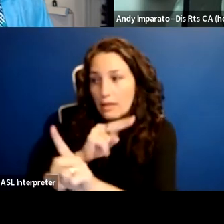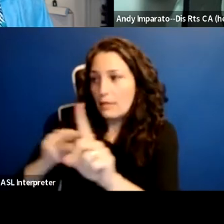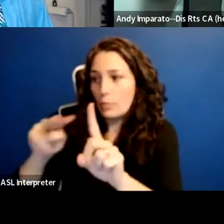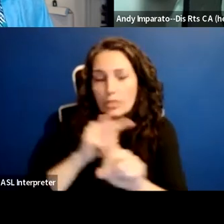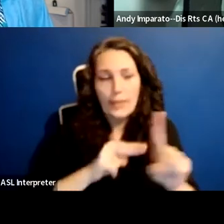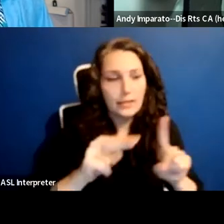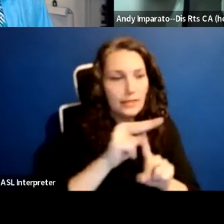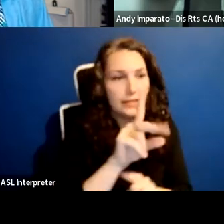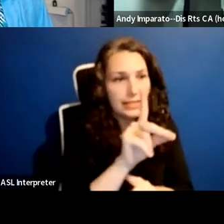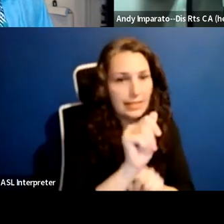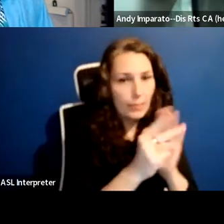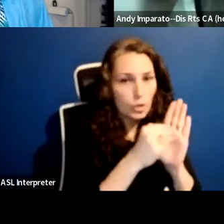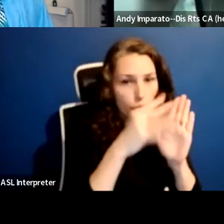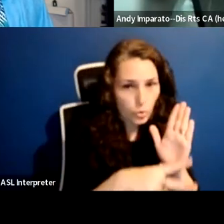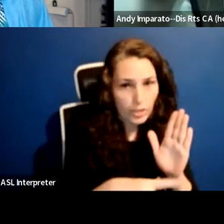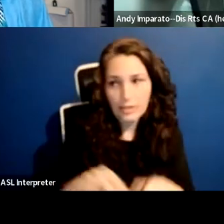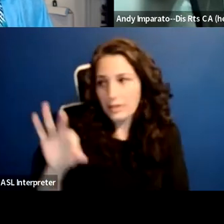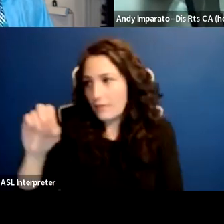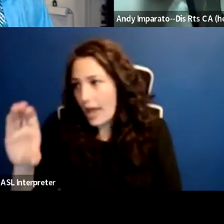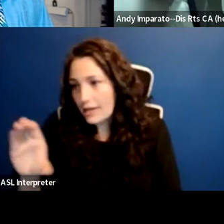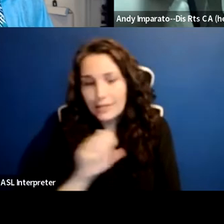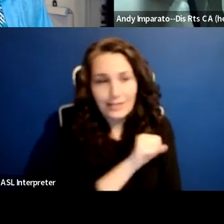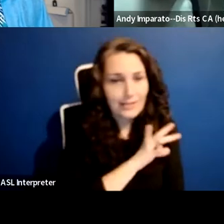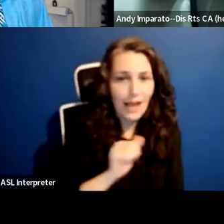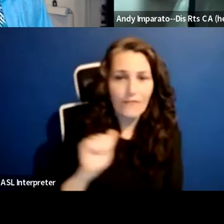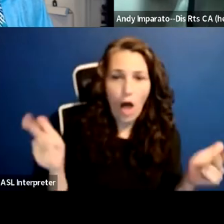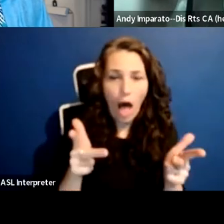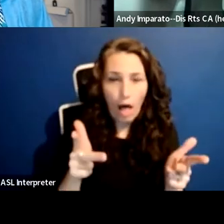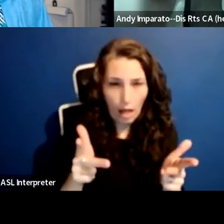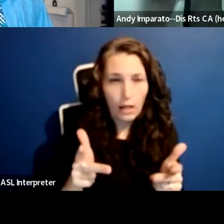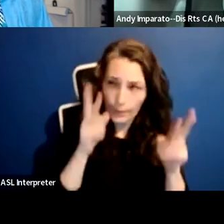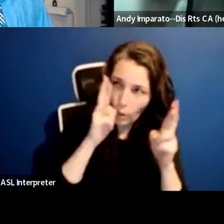and I presume faculty and staff also, are being heard.